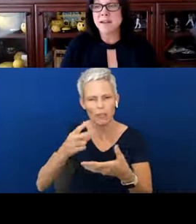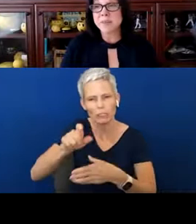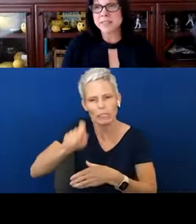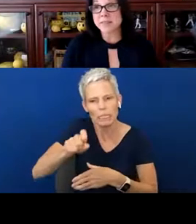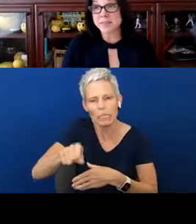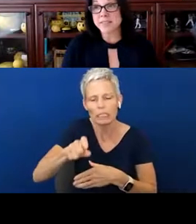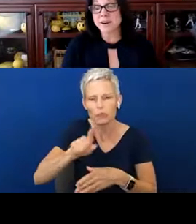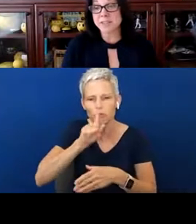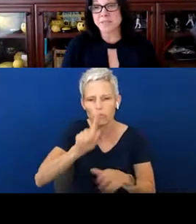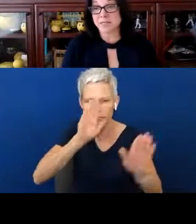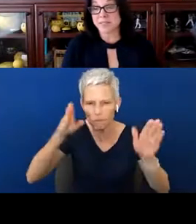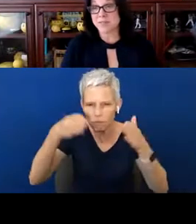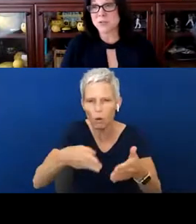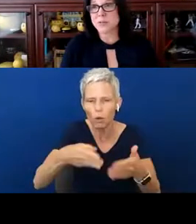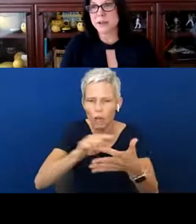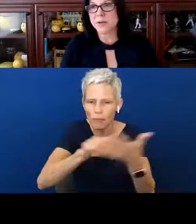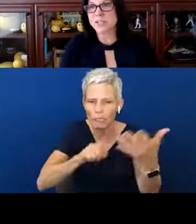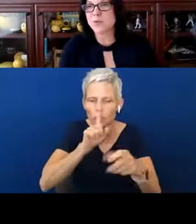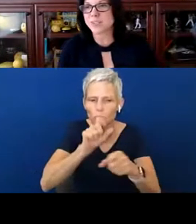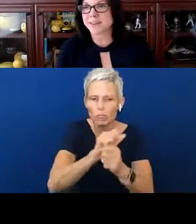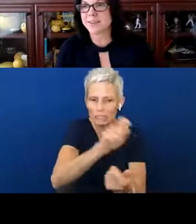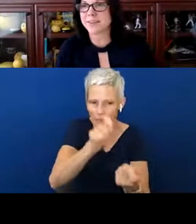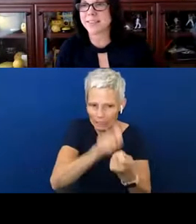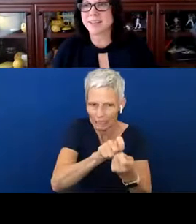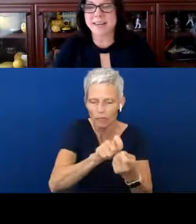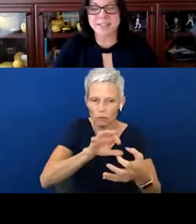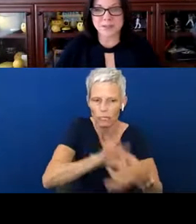on some things that are specific to visual language. So, we'll take a look at that today too.